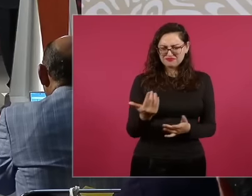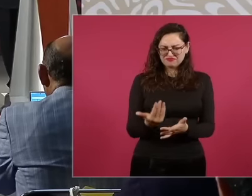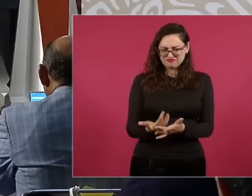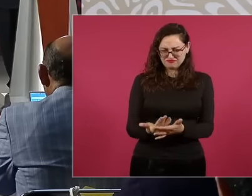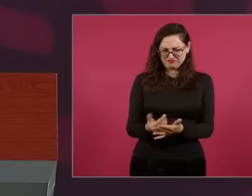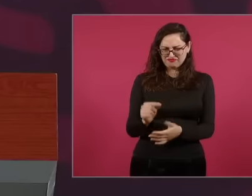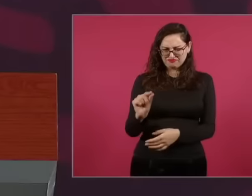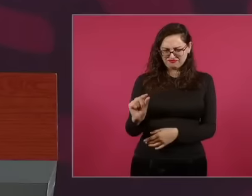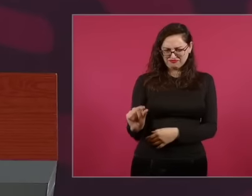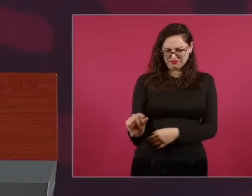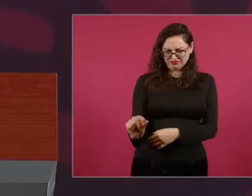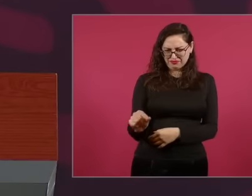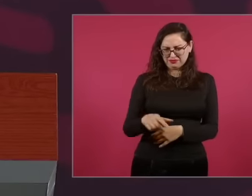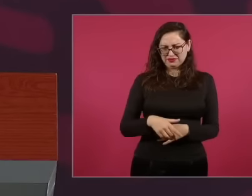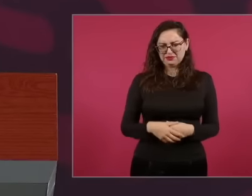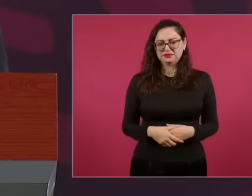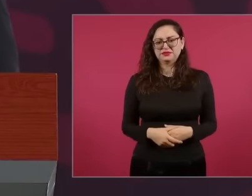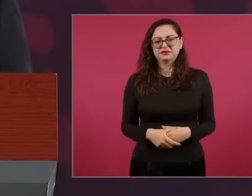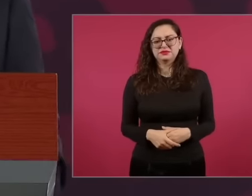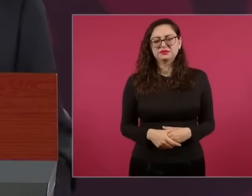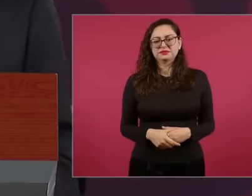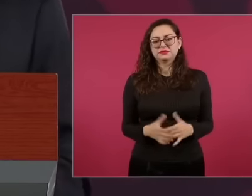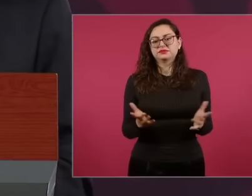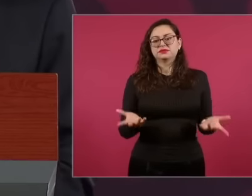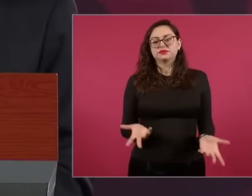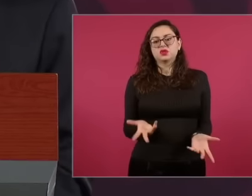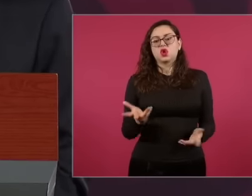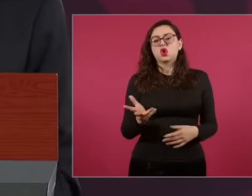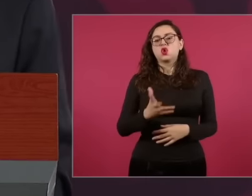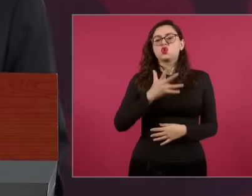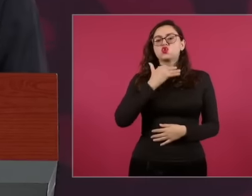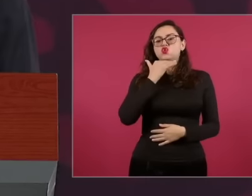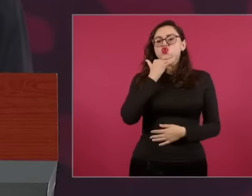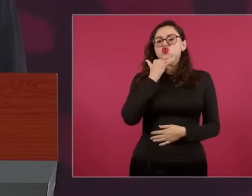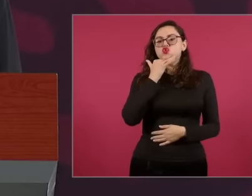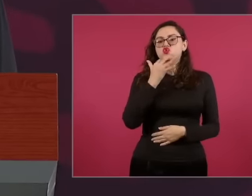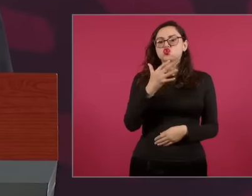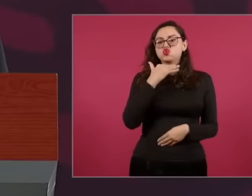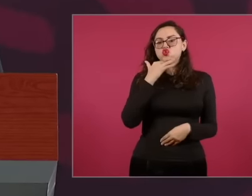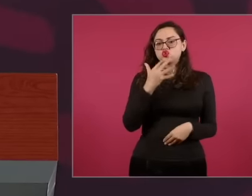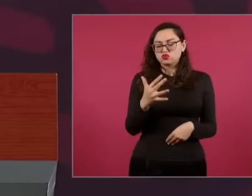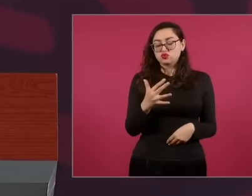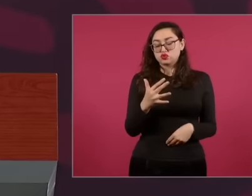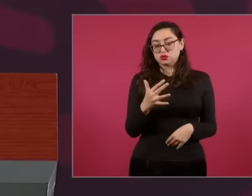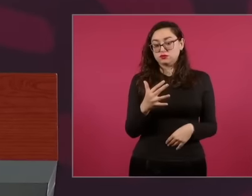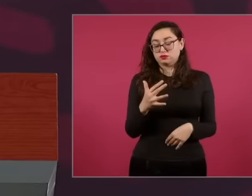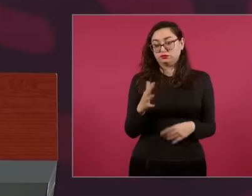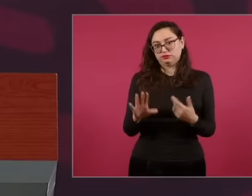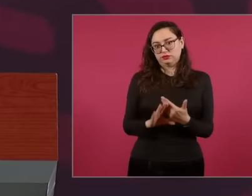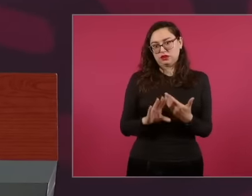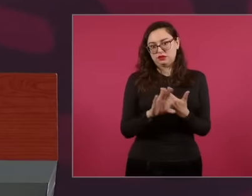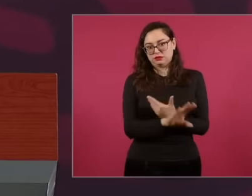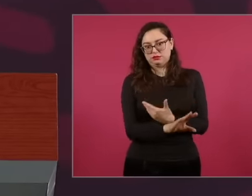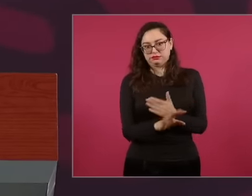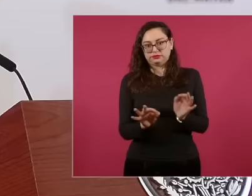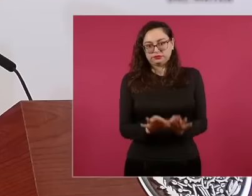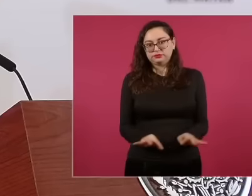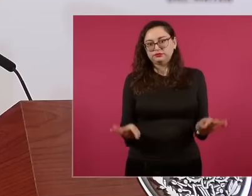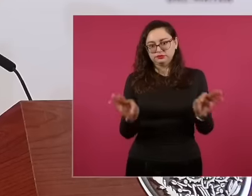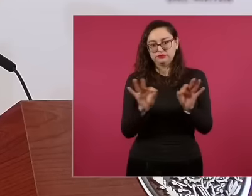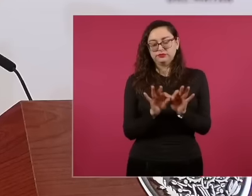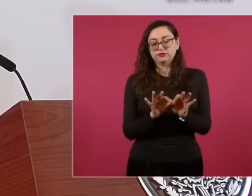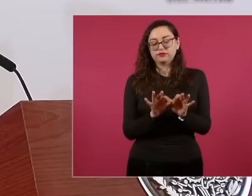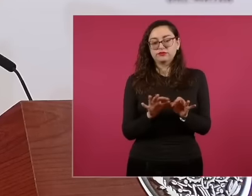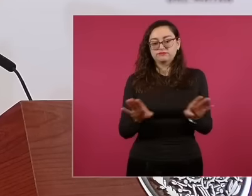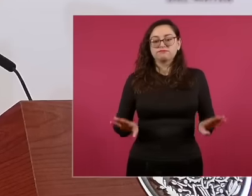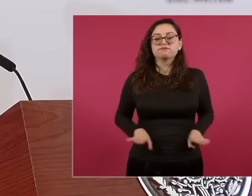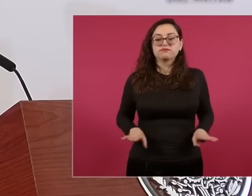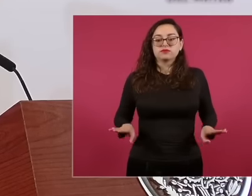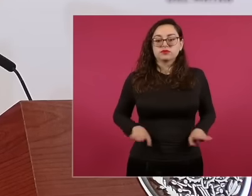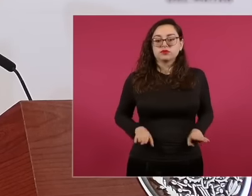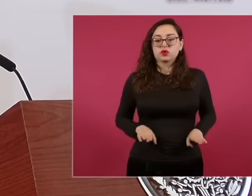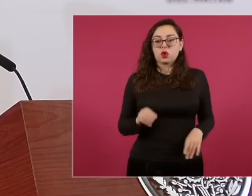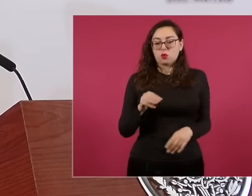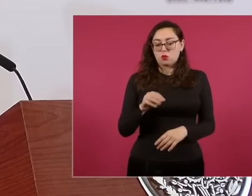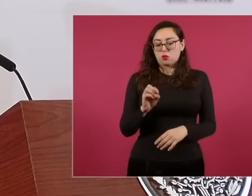it is not only important to fight corruption for moral reasons. It is very important to fight corruption